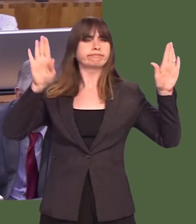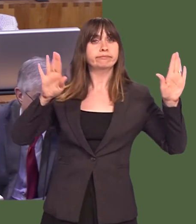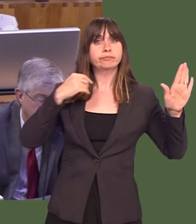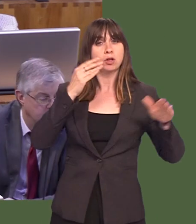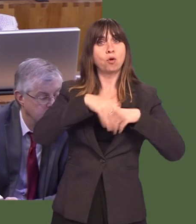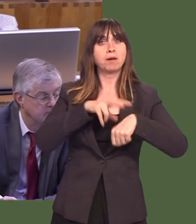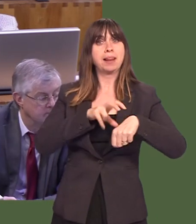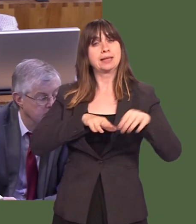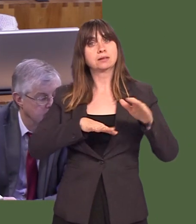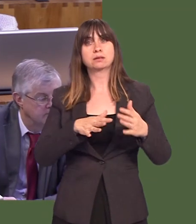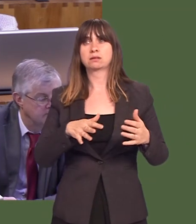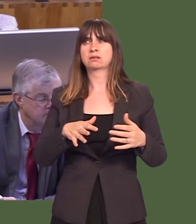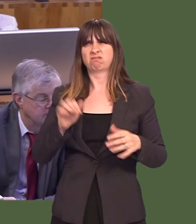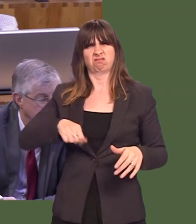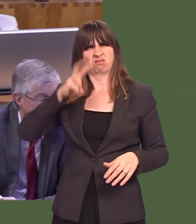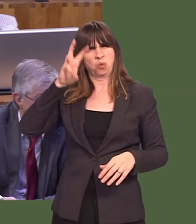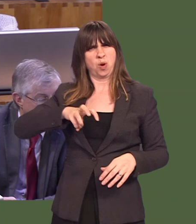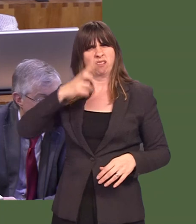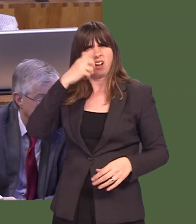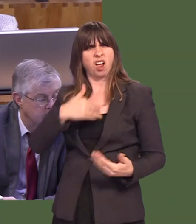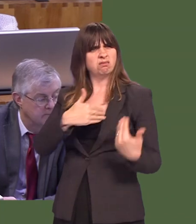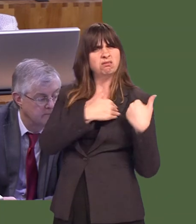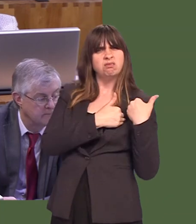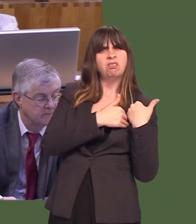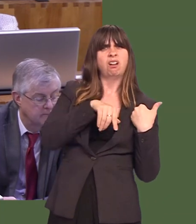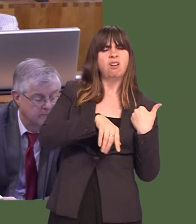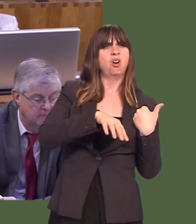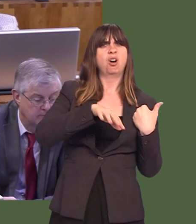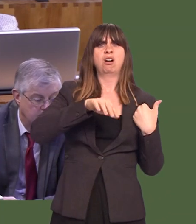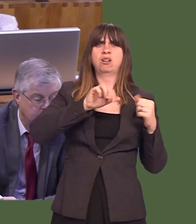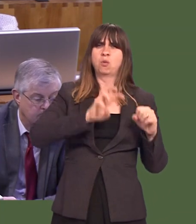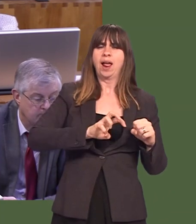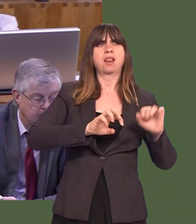Thereís no reason at allónot at allówhy policing should be devolved to Scotland and